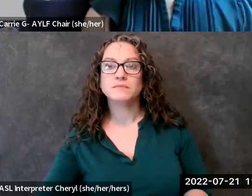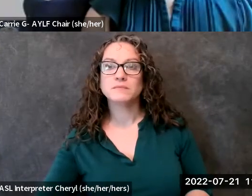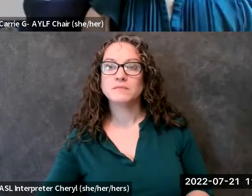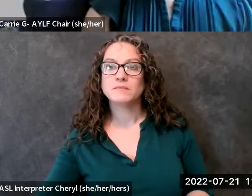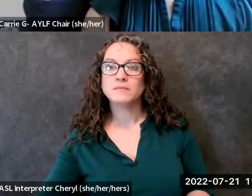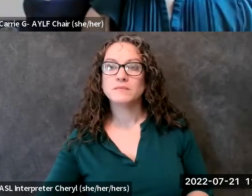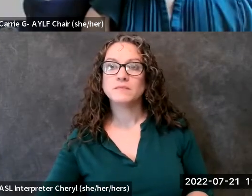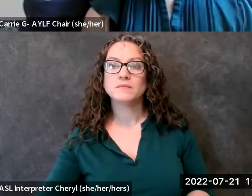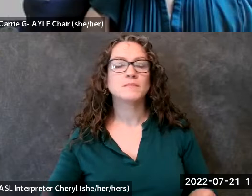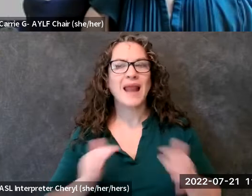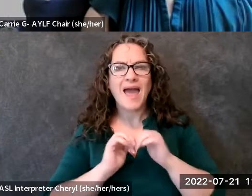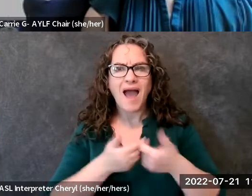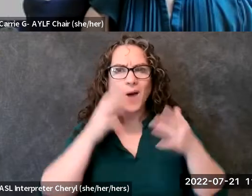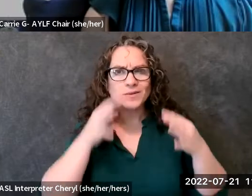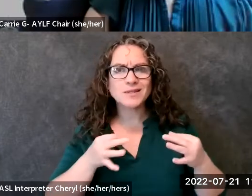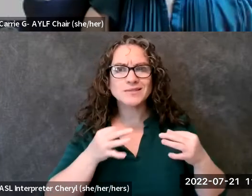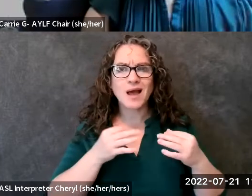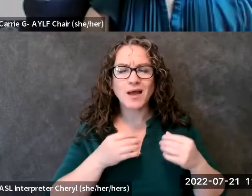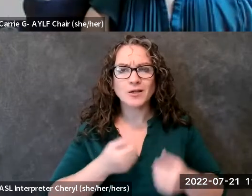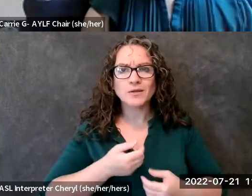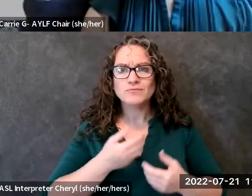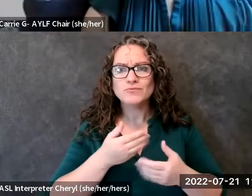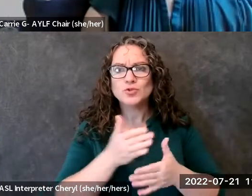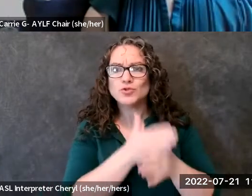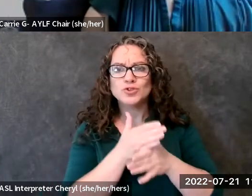i was contacted by annette um babe him until the author